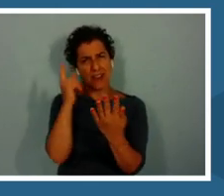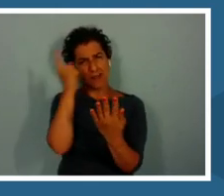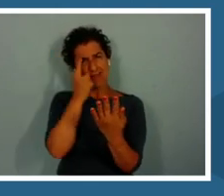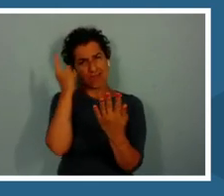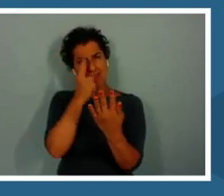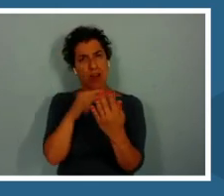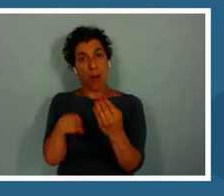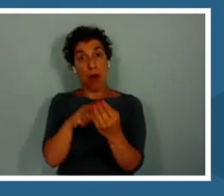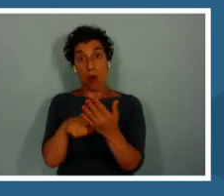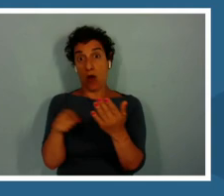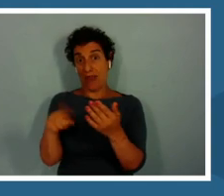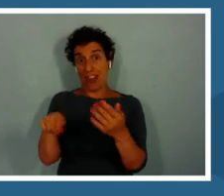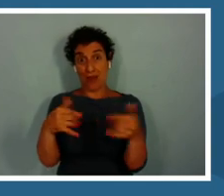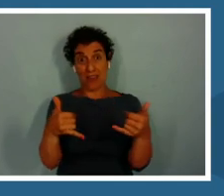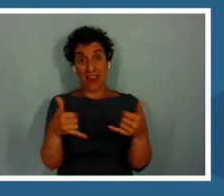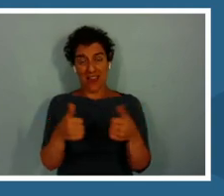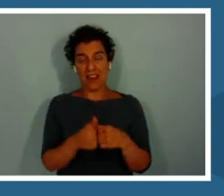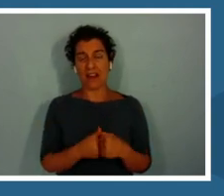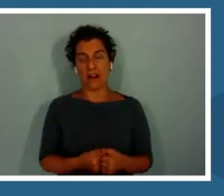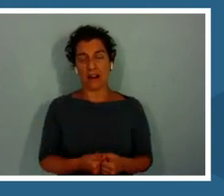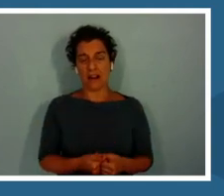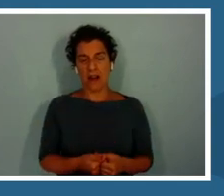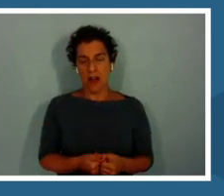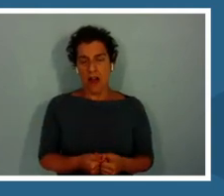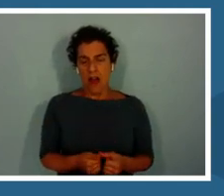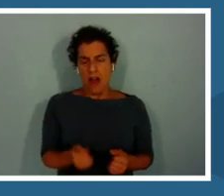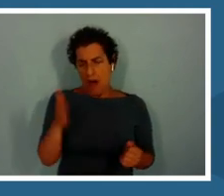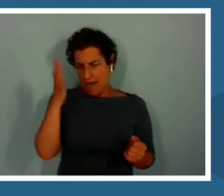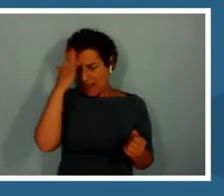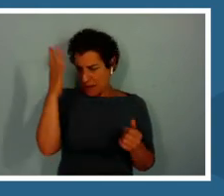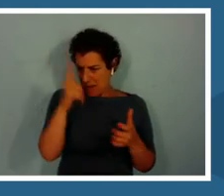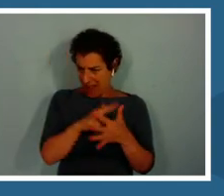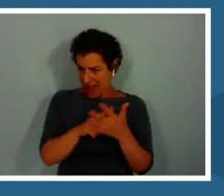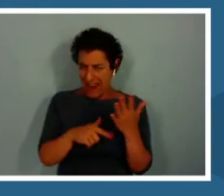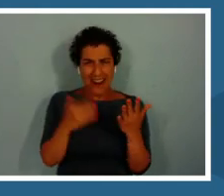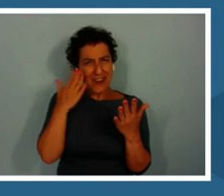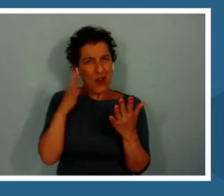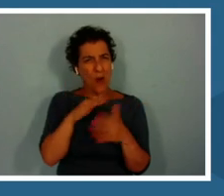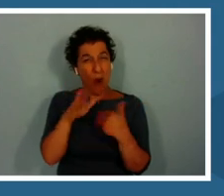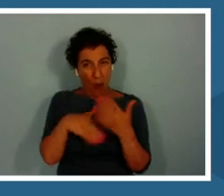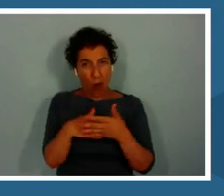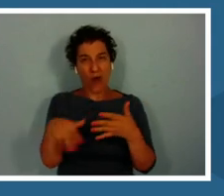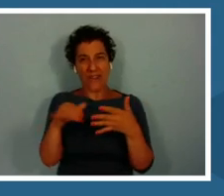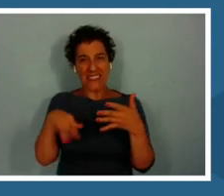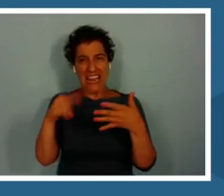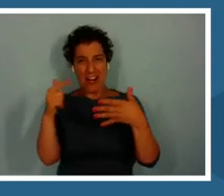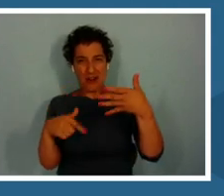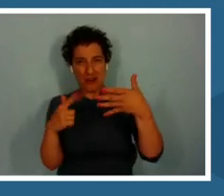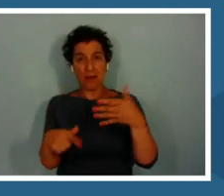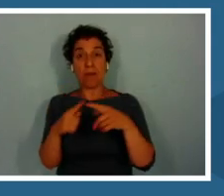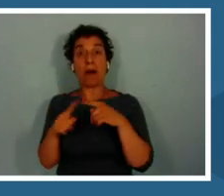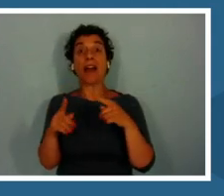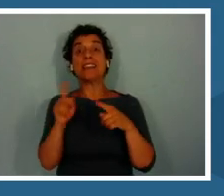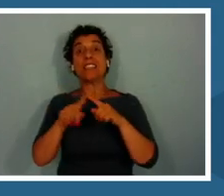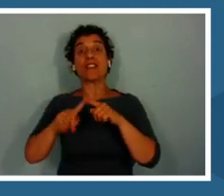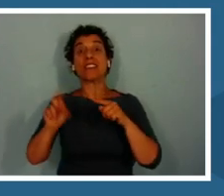There are some -- off the top of my head, I don't know what all of the standards are. But there are different Smithsonian games that are not just science.